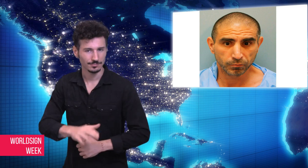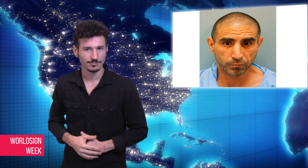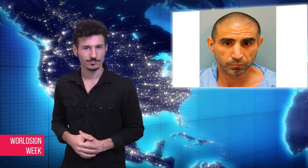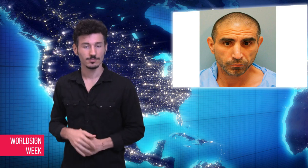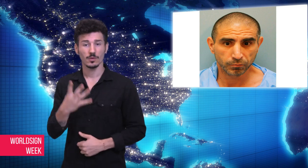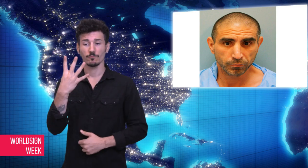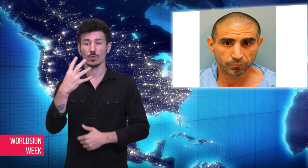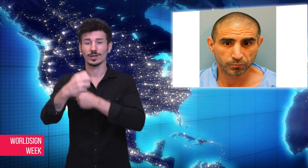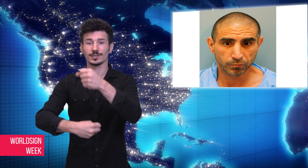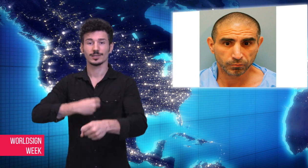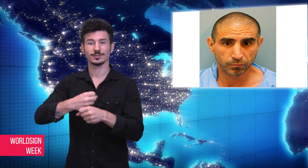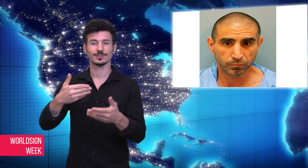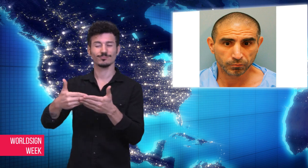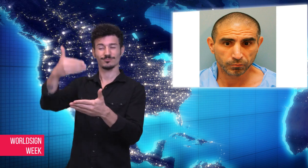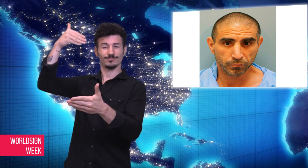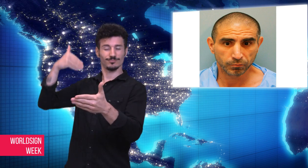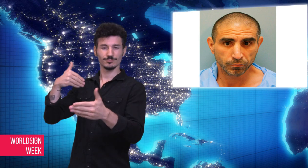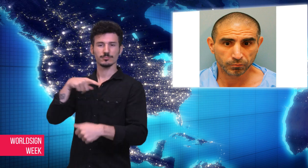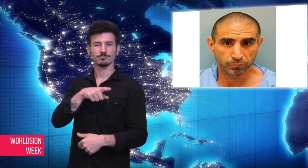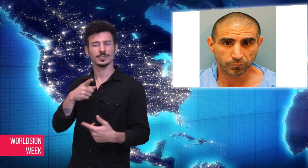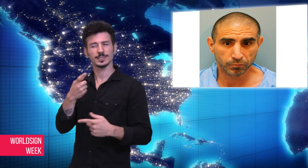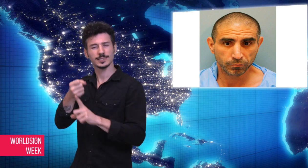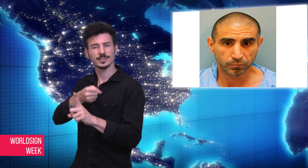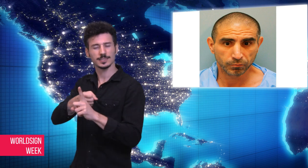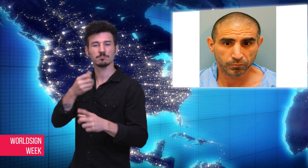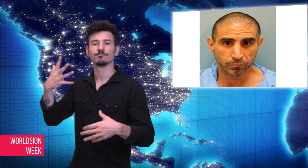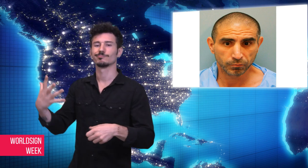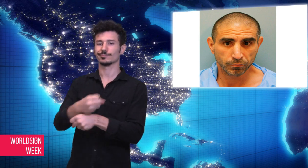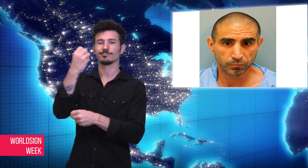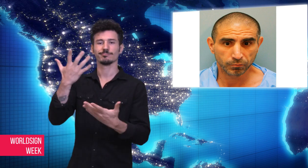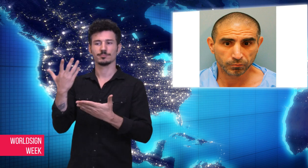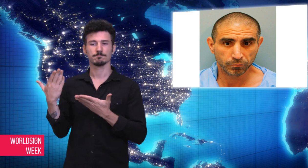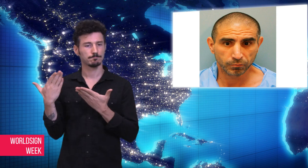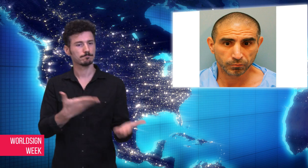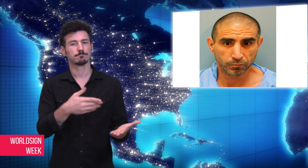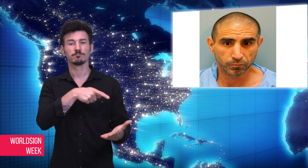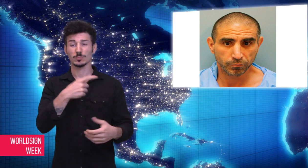wear his turban and a beard while patrolling.